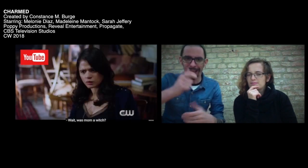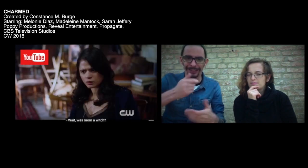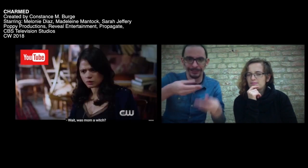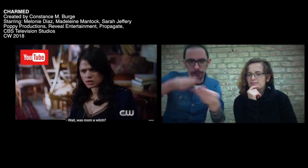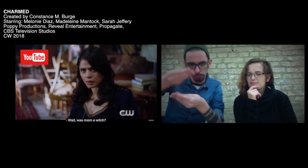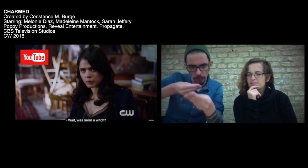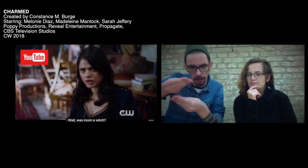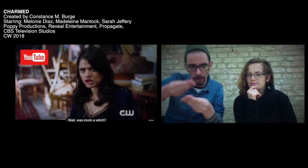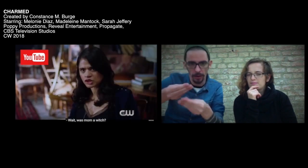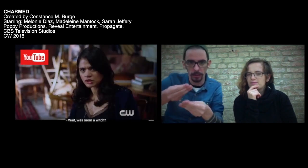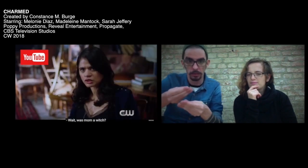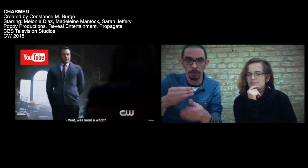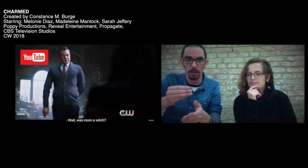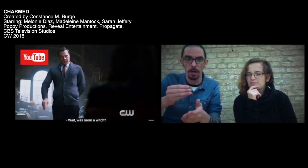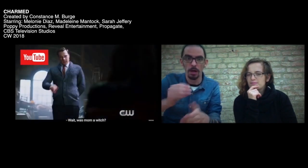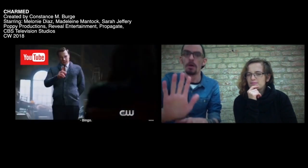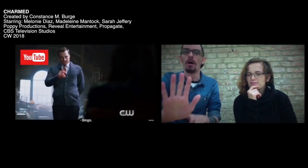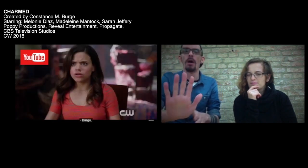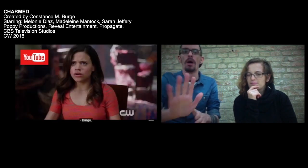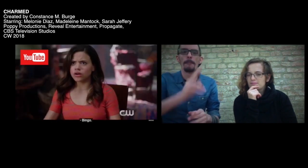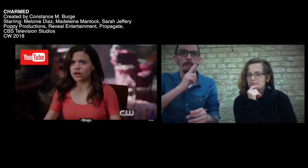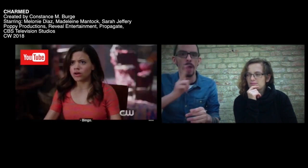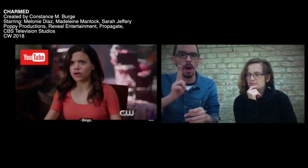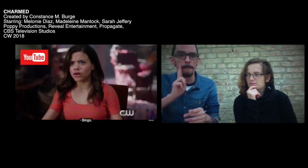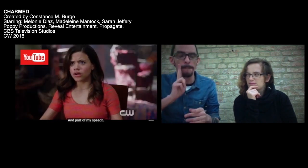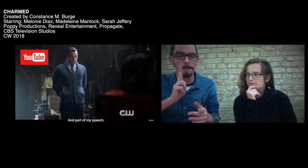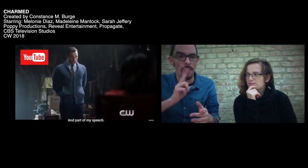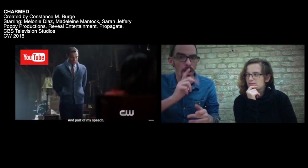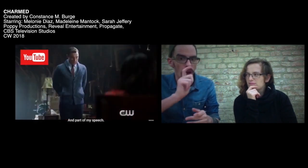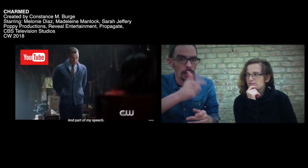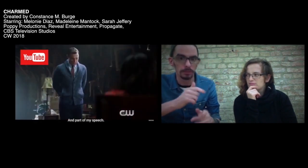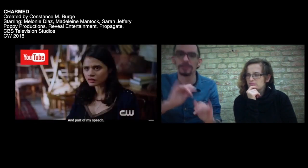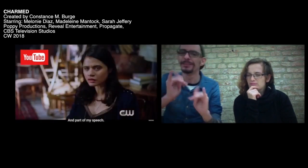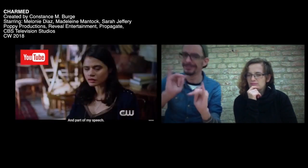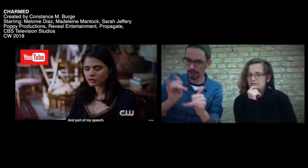[Ich bin Berater für Hexen.] [Moment, war unsere Mutter eine Hexe?]